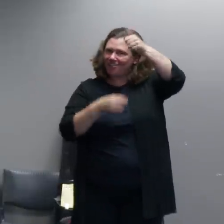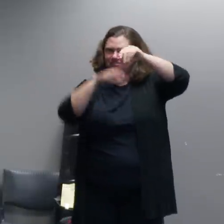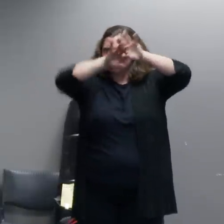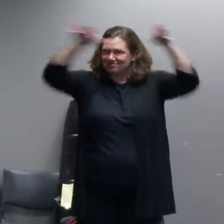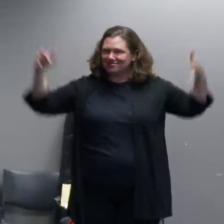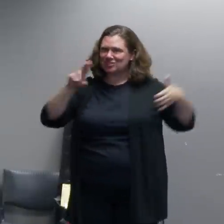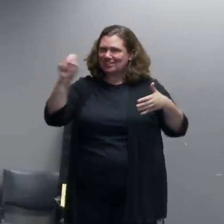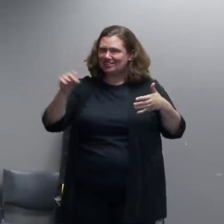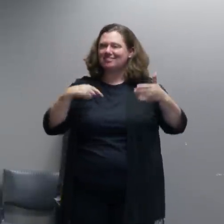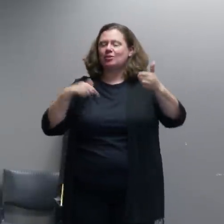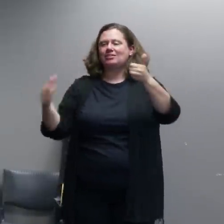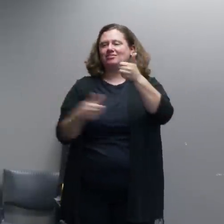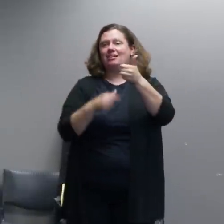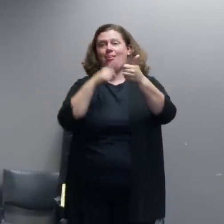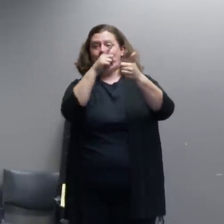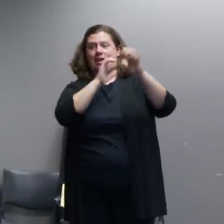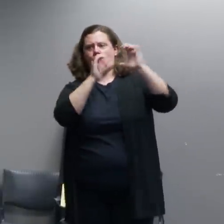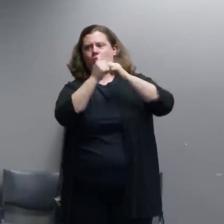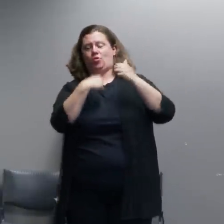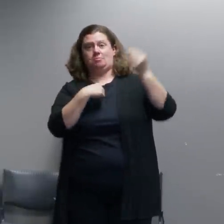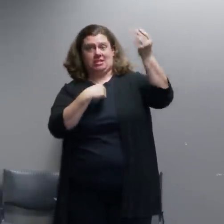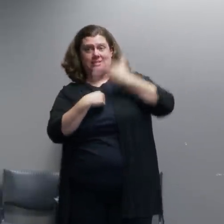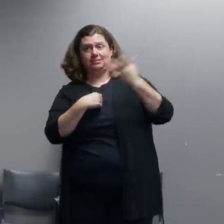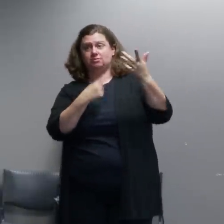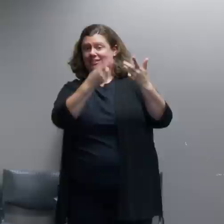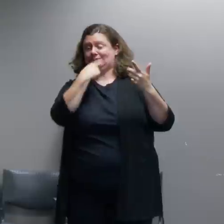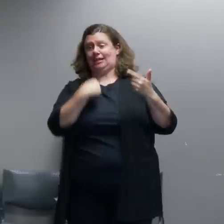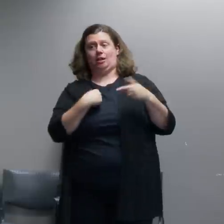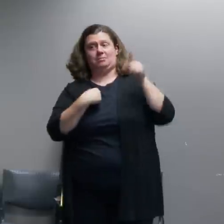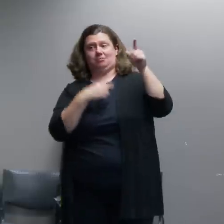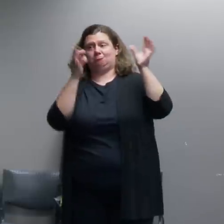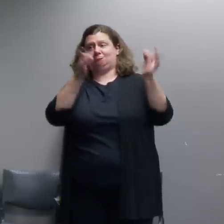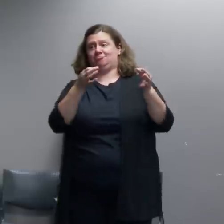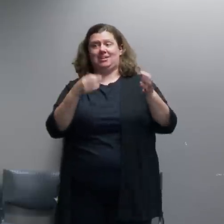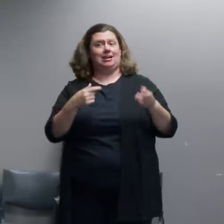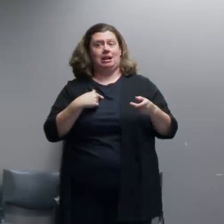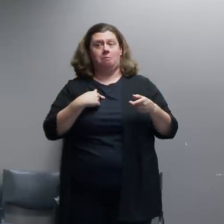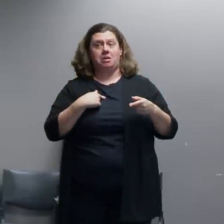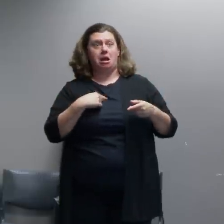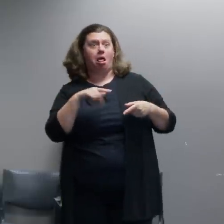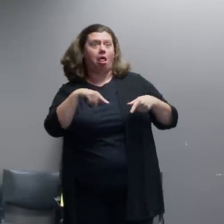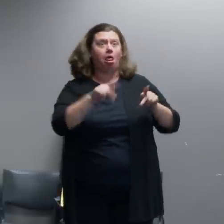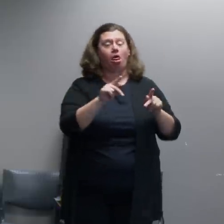what they were doing but no, they don't need our permission to do that. So even things like crowd control they don't need...